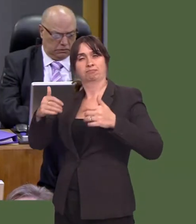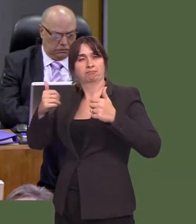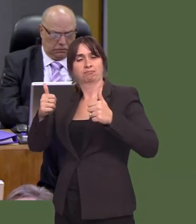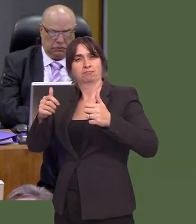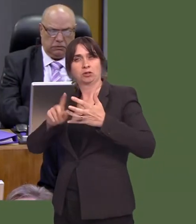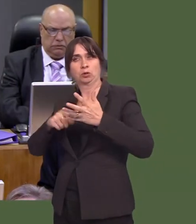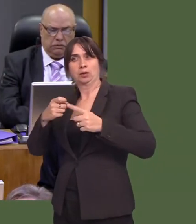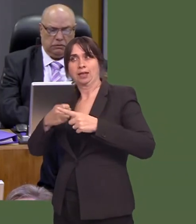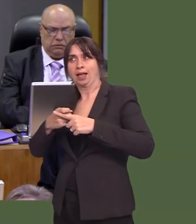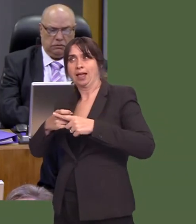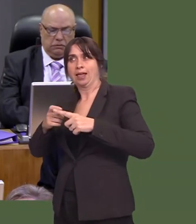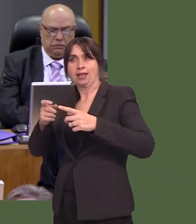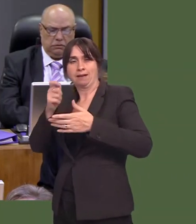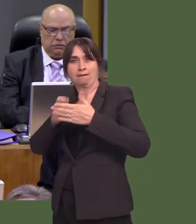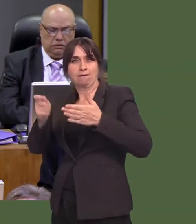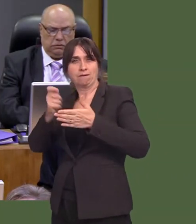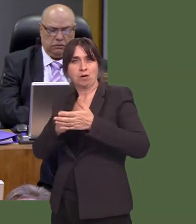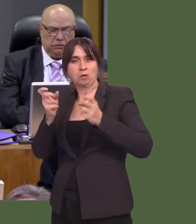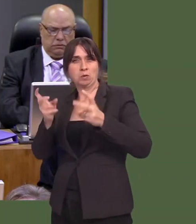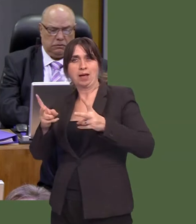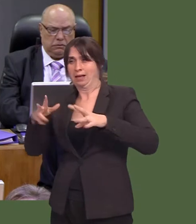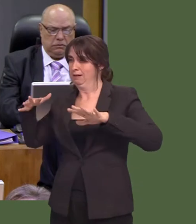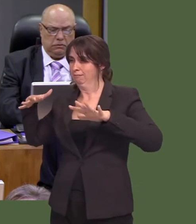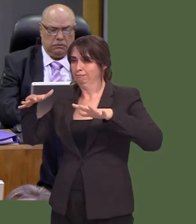and that is something that we should all be very grateful for?